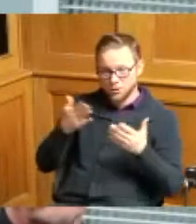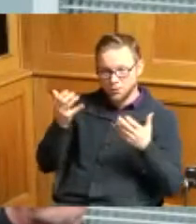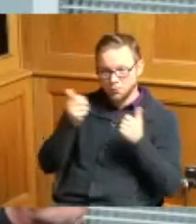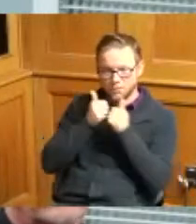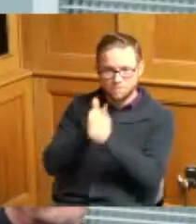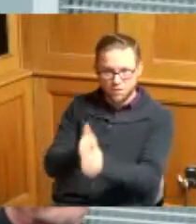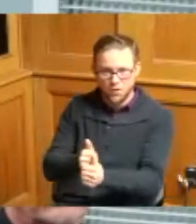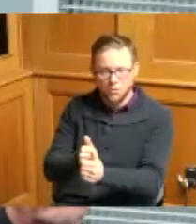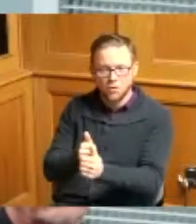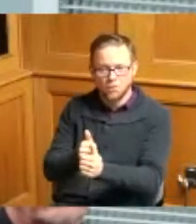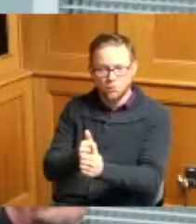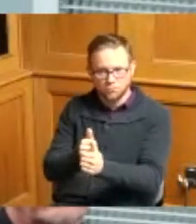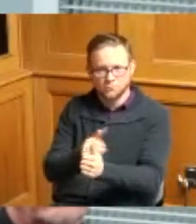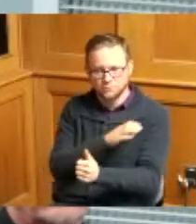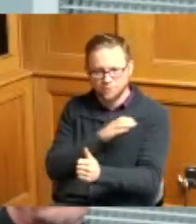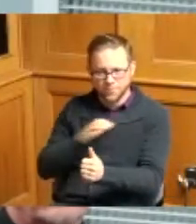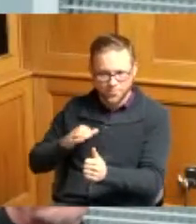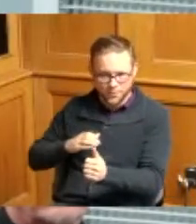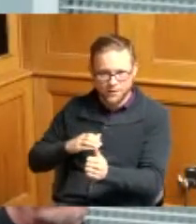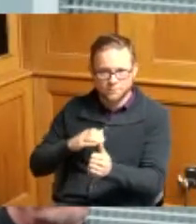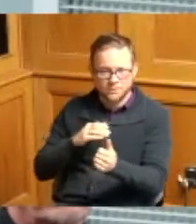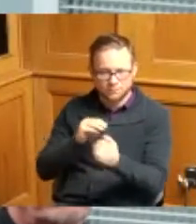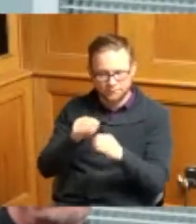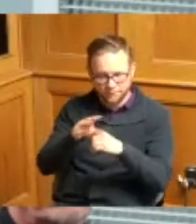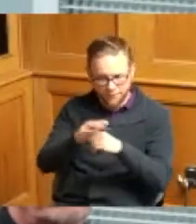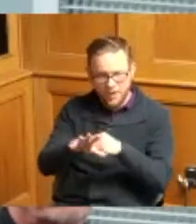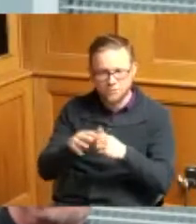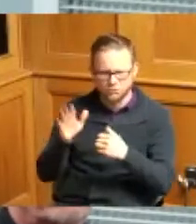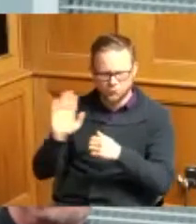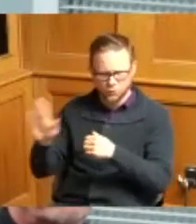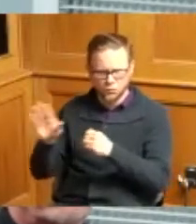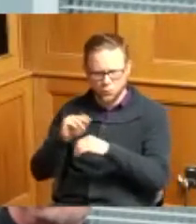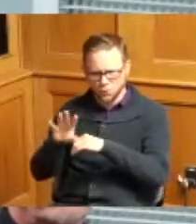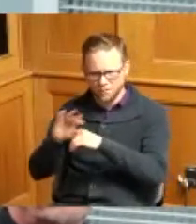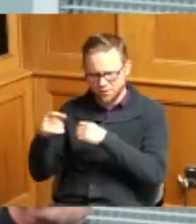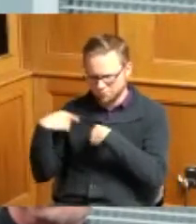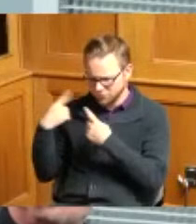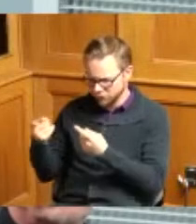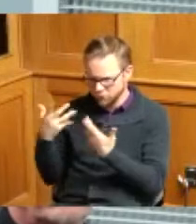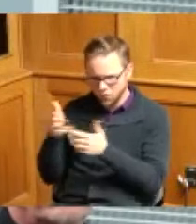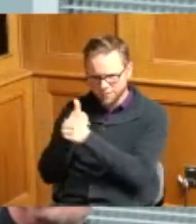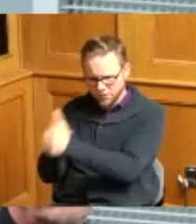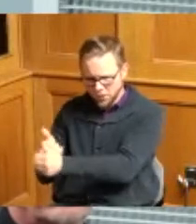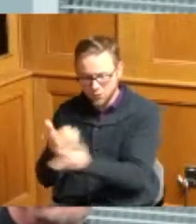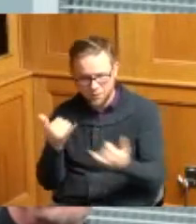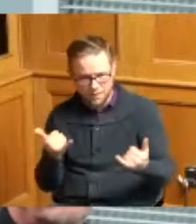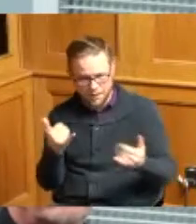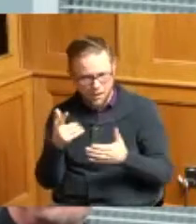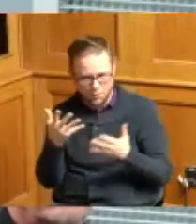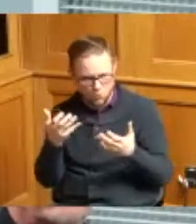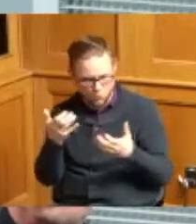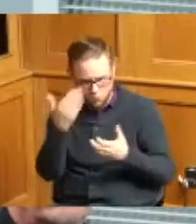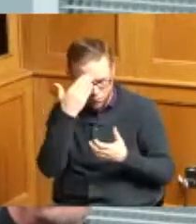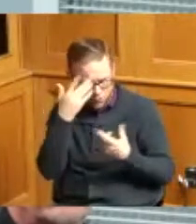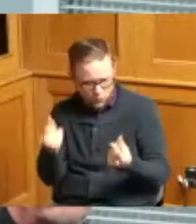done everything that you've told us to do and now we're here I remember I remember that discussion